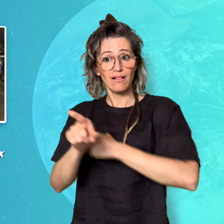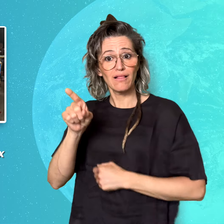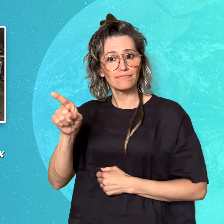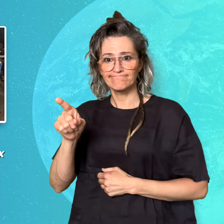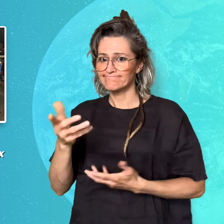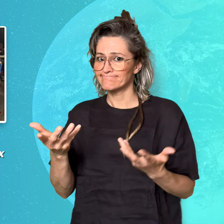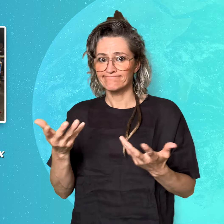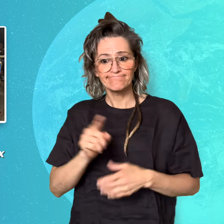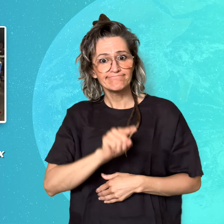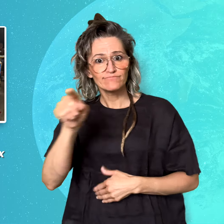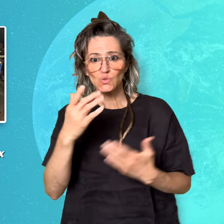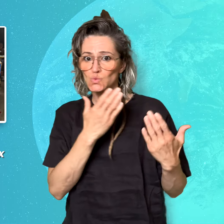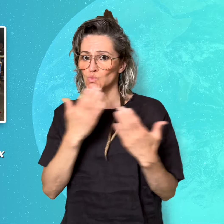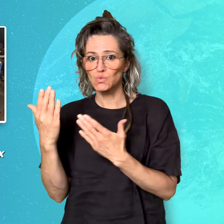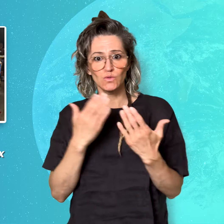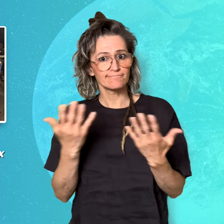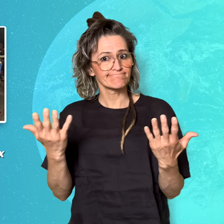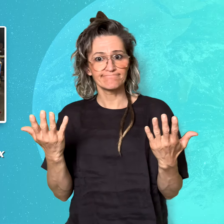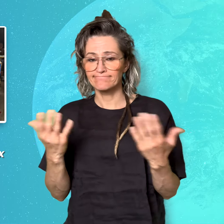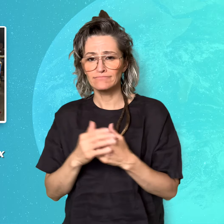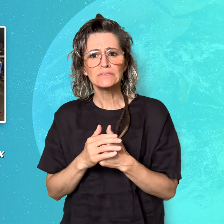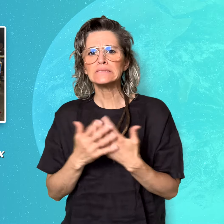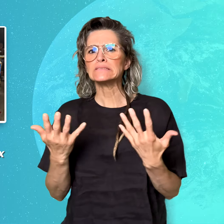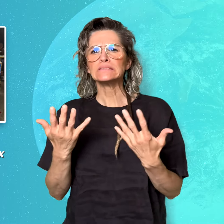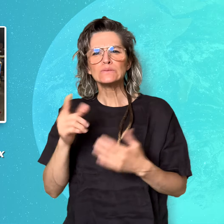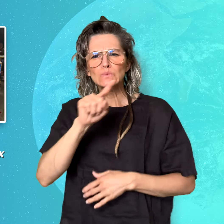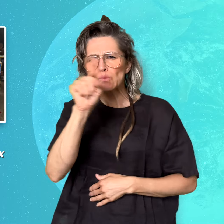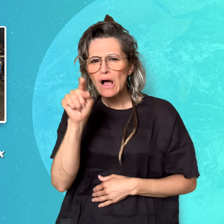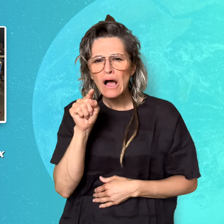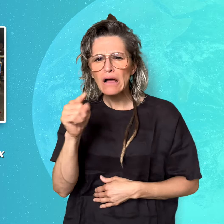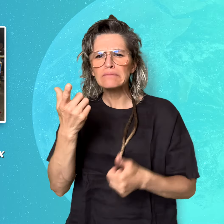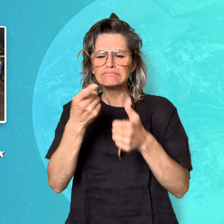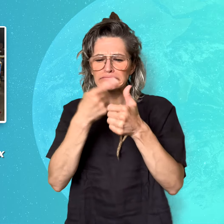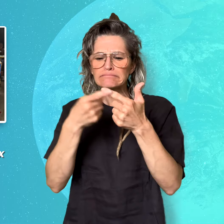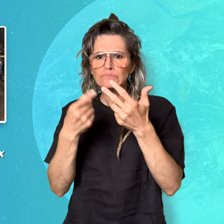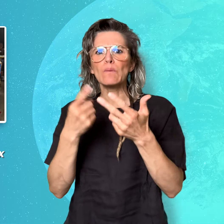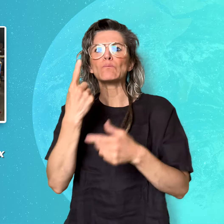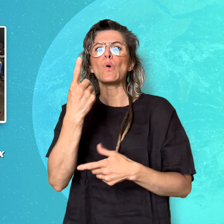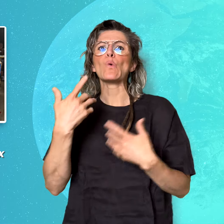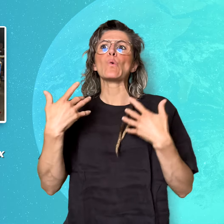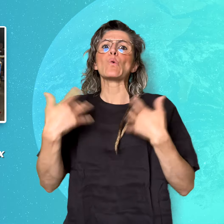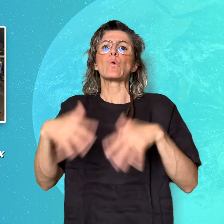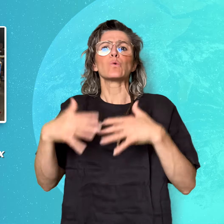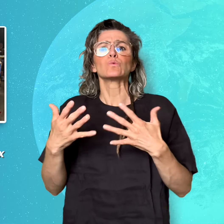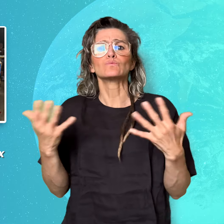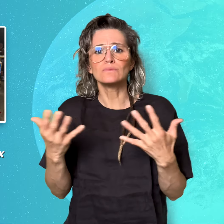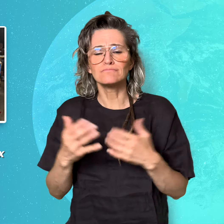do not go to school. One of the main factors that lead to this